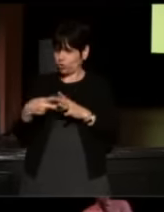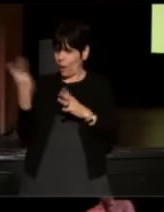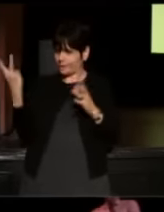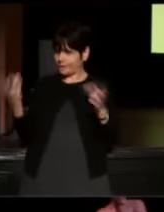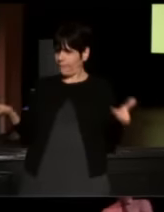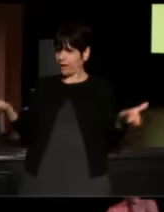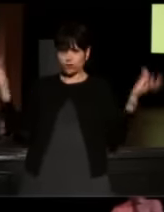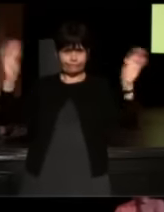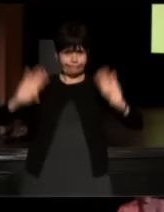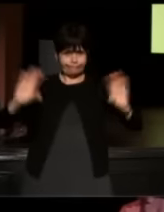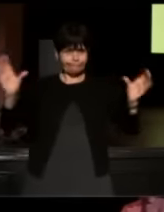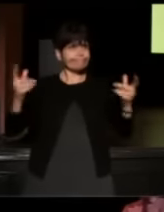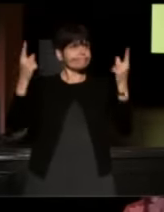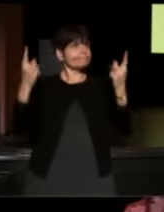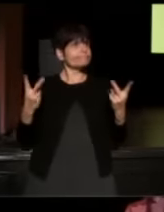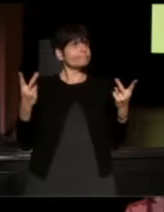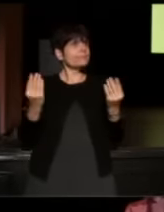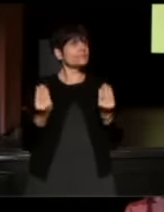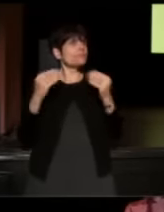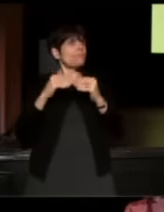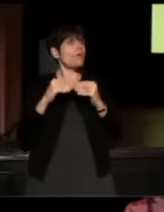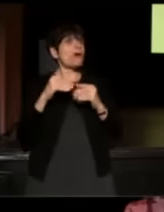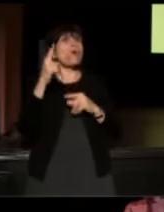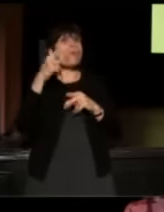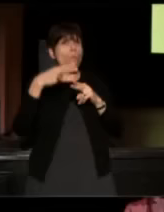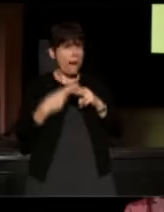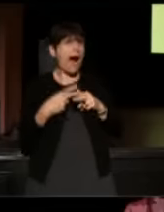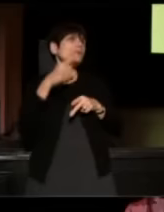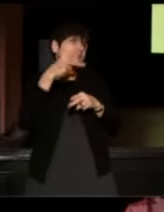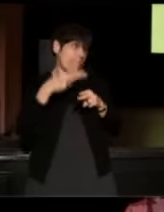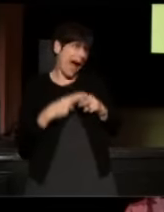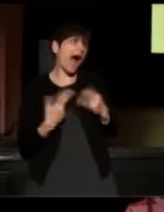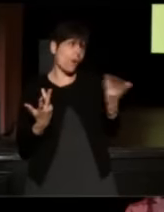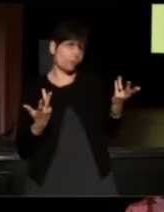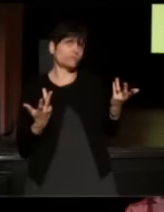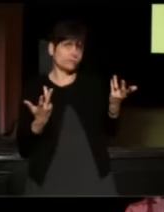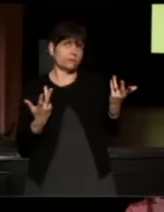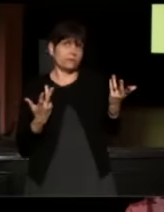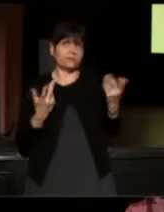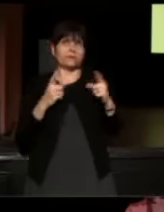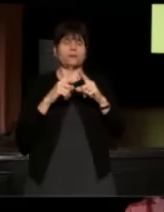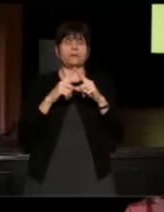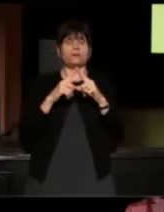(Laura) Carl had to explain to me a pound is a pound. (Carl) We make a very odd couple.